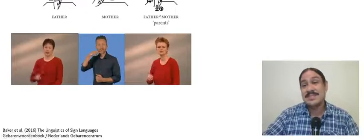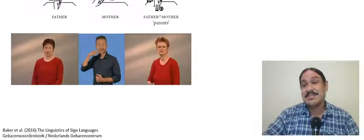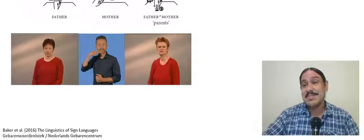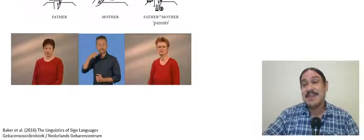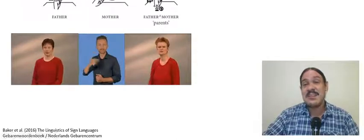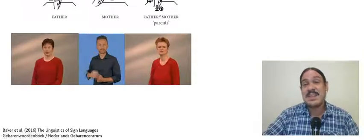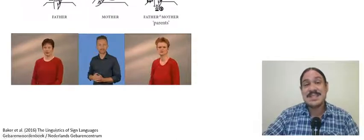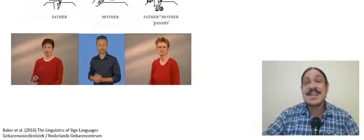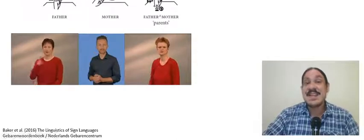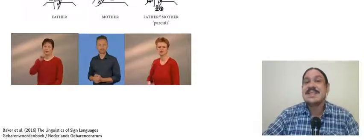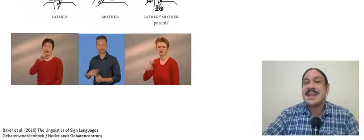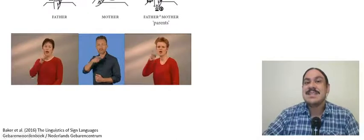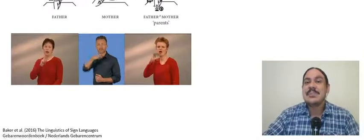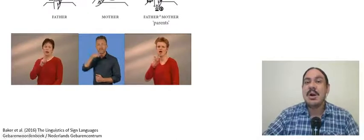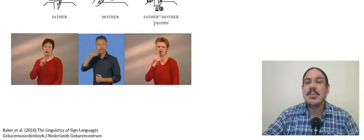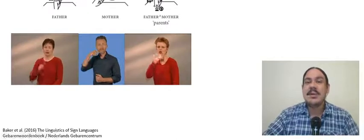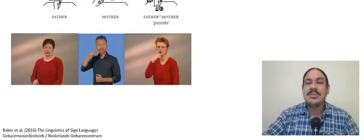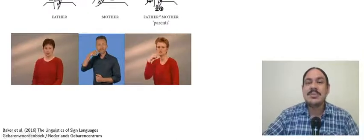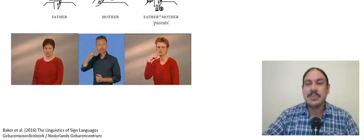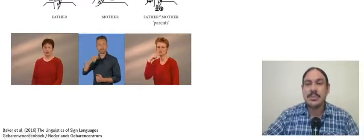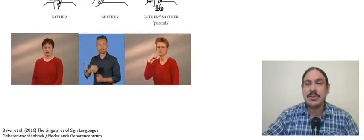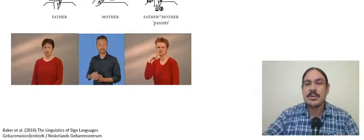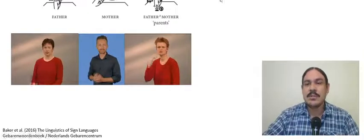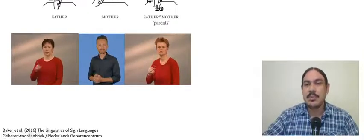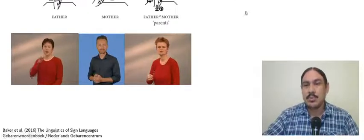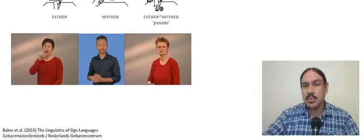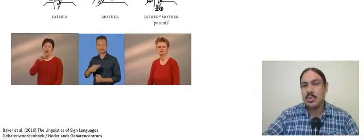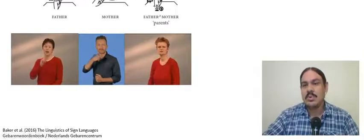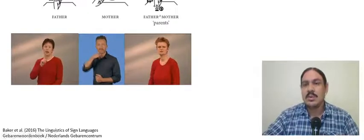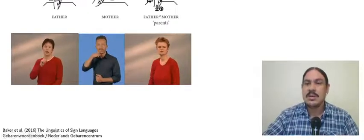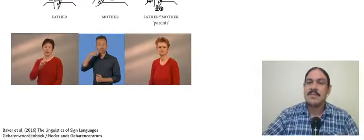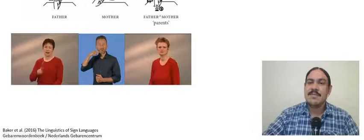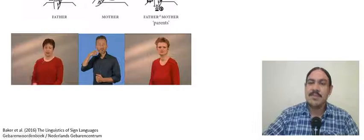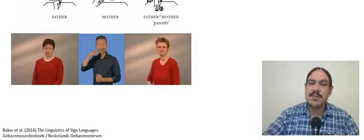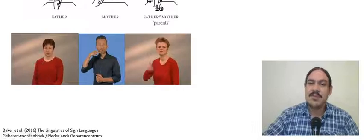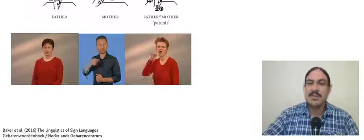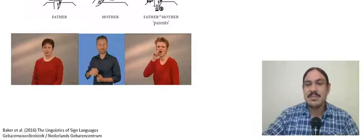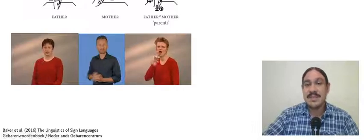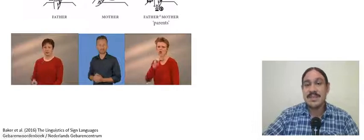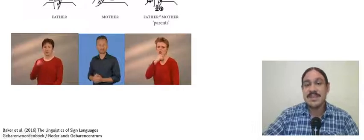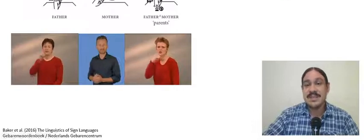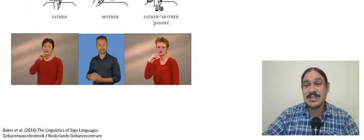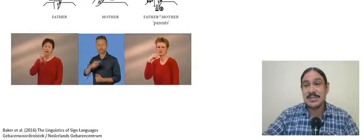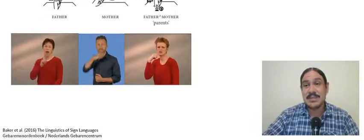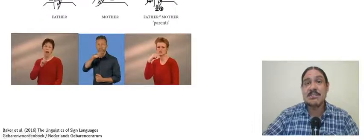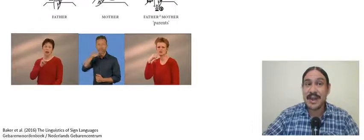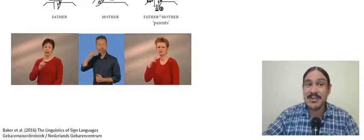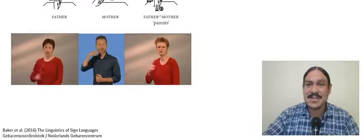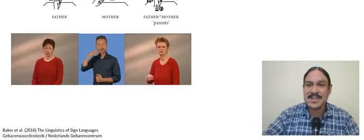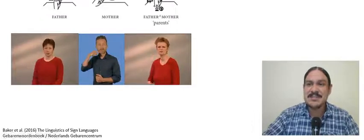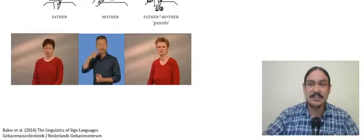when you have compounds in sign languages the words can suffer phonological